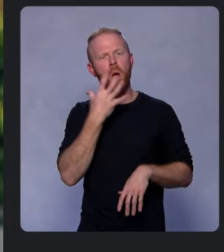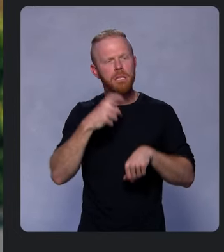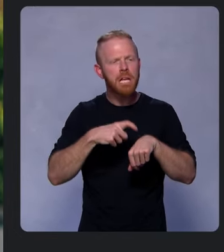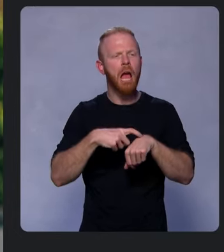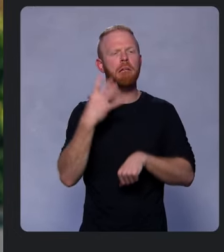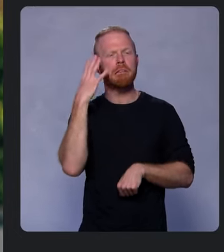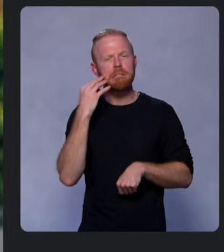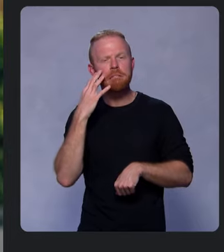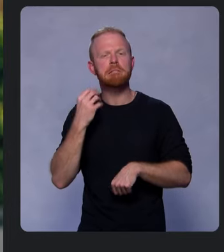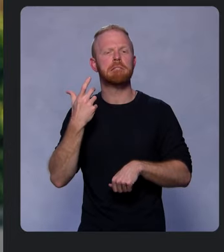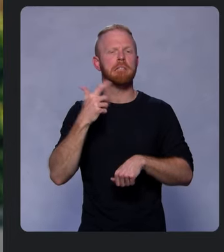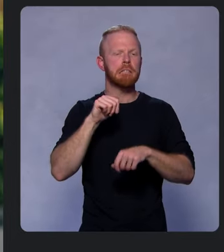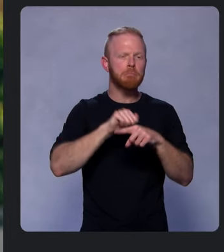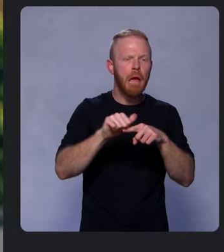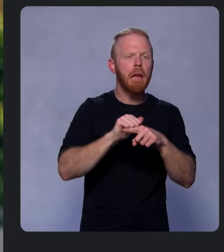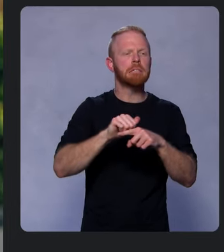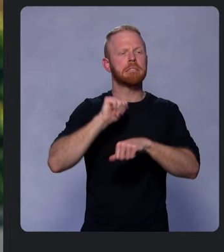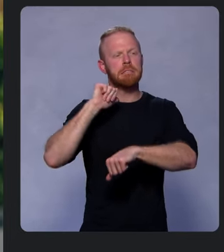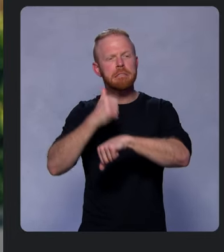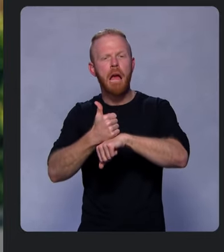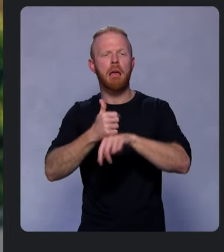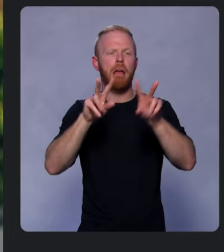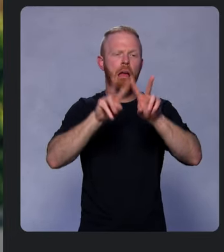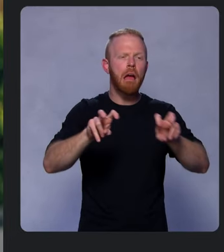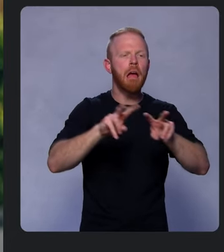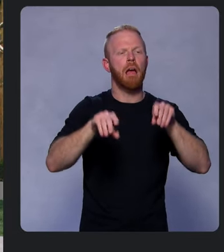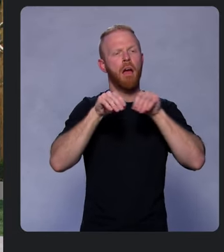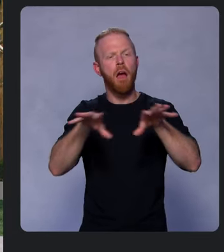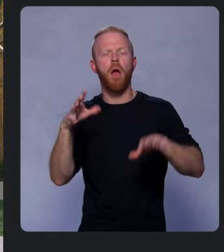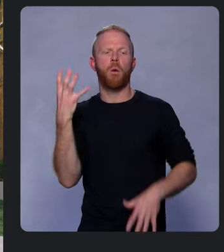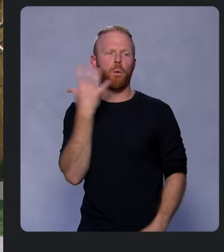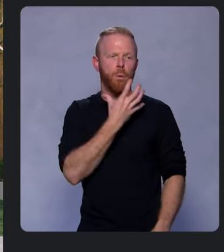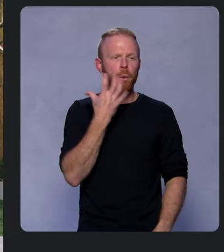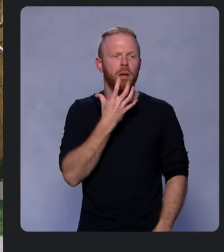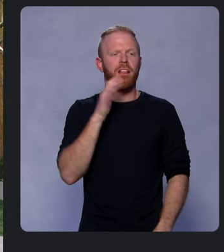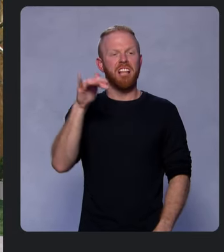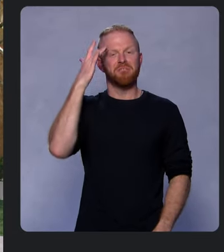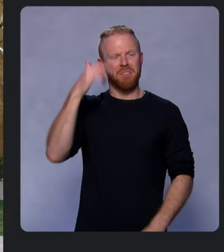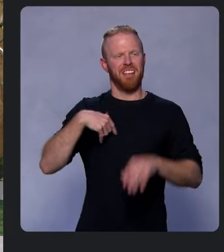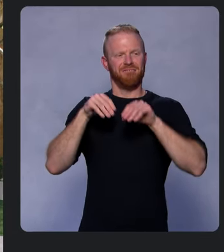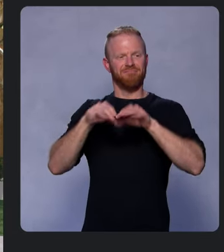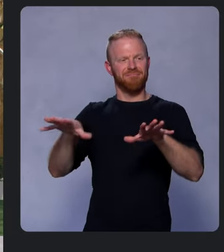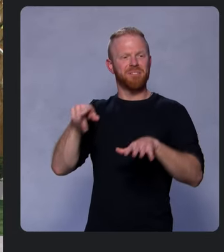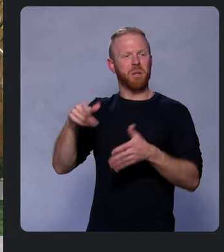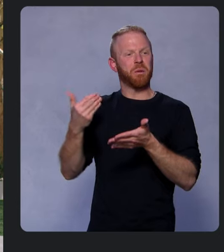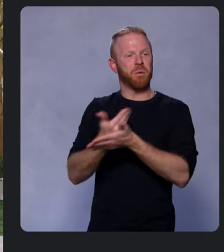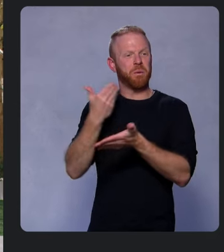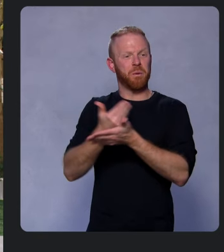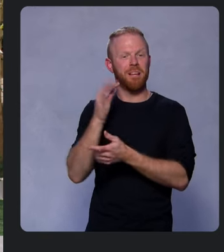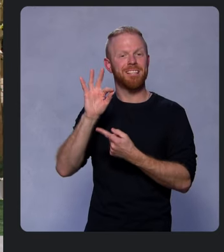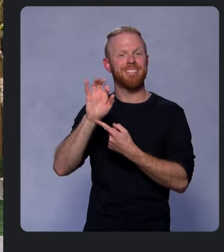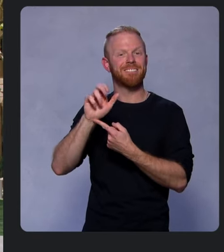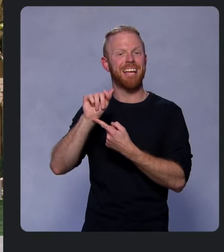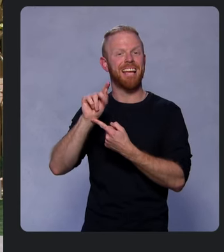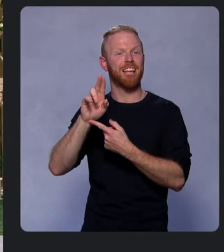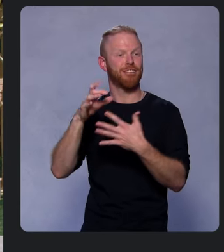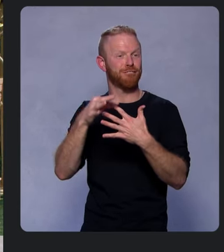run, analyze, and roll out the results. And that’s why we’re launching a new feature called personalization,